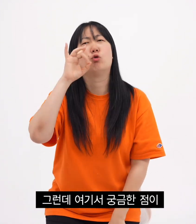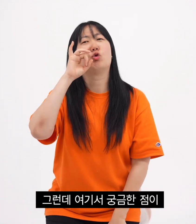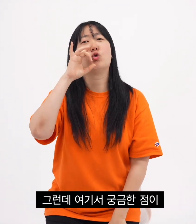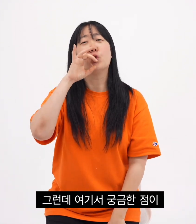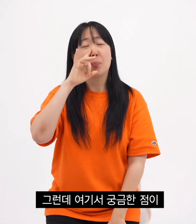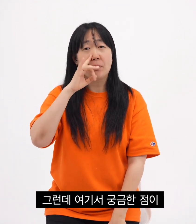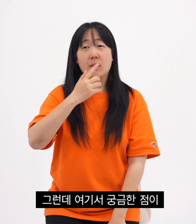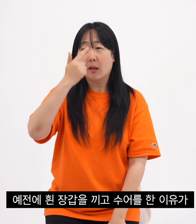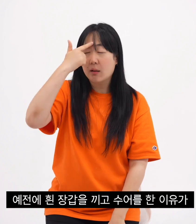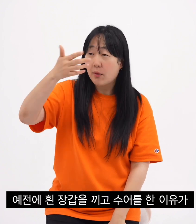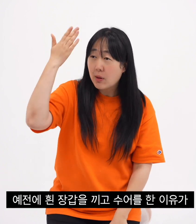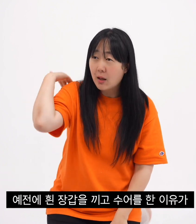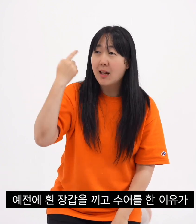But here's a question